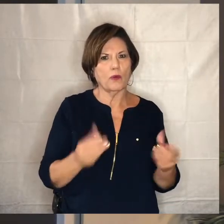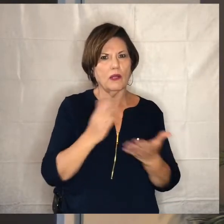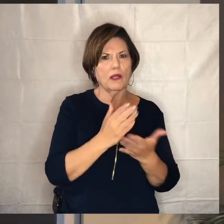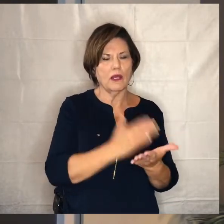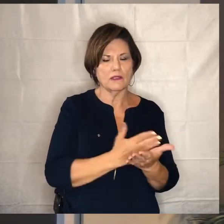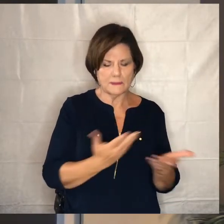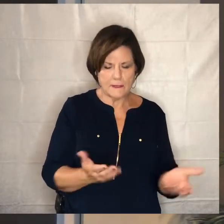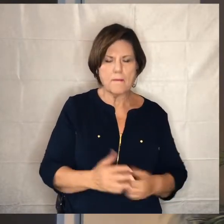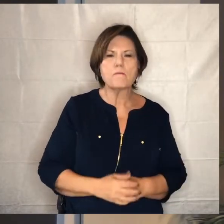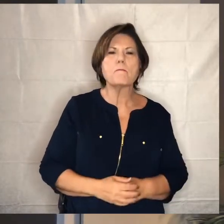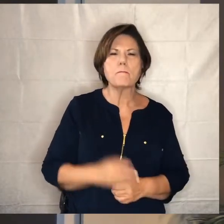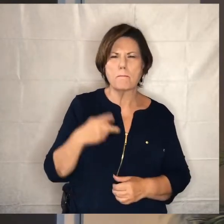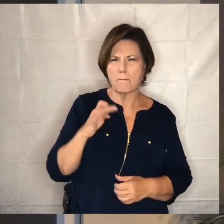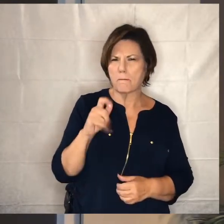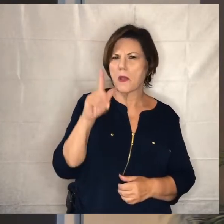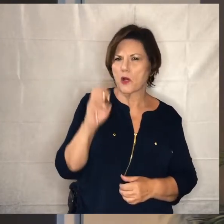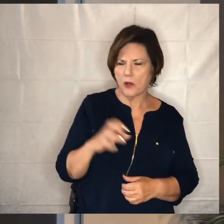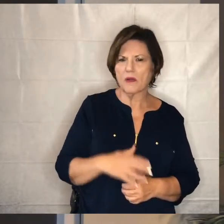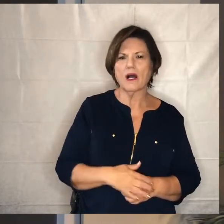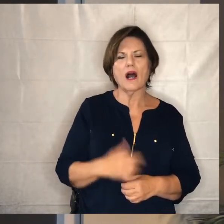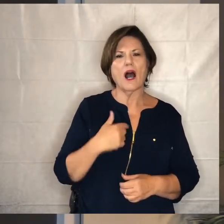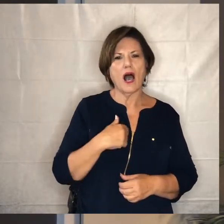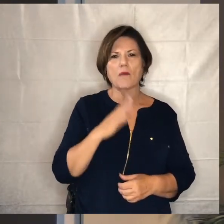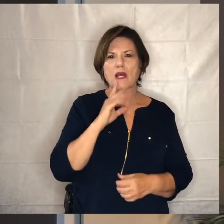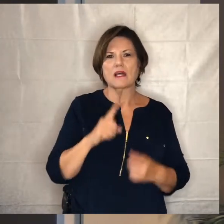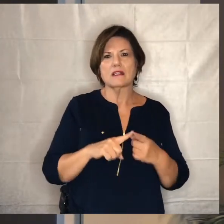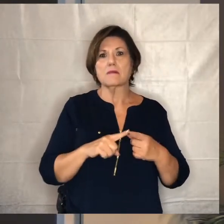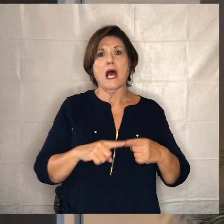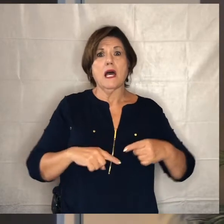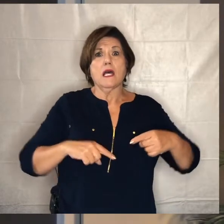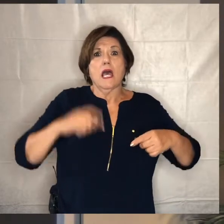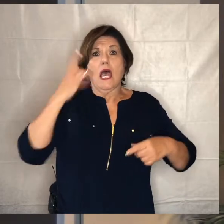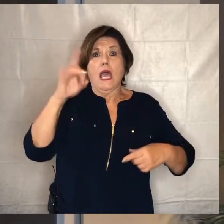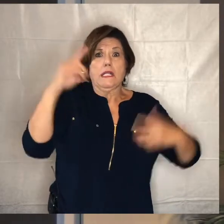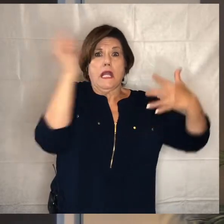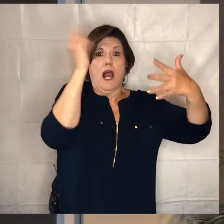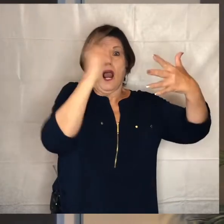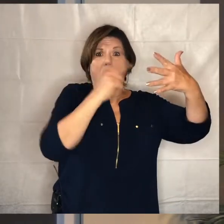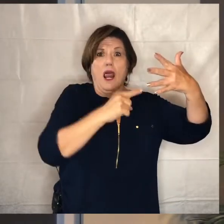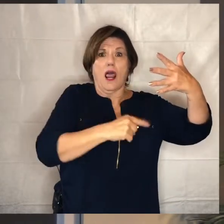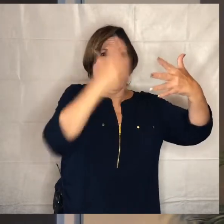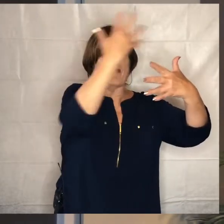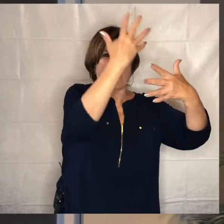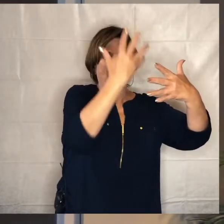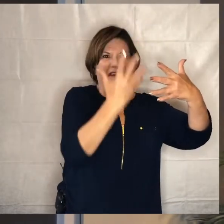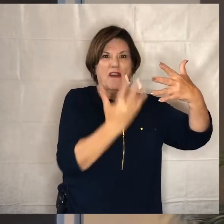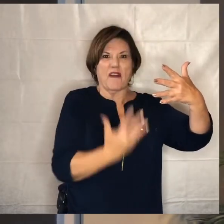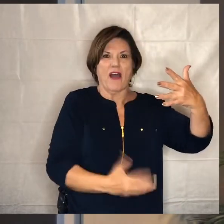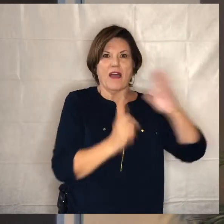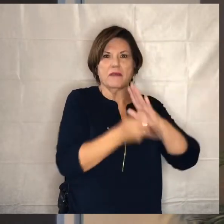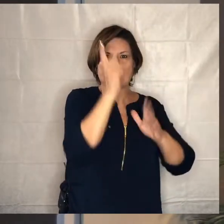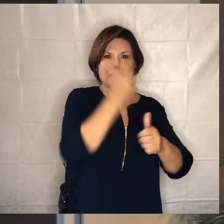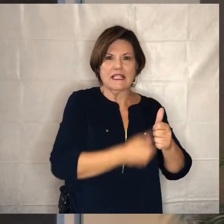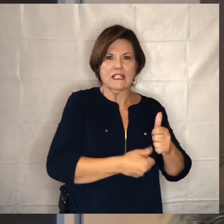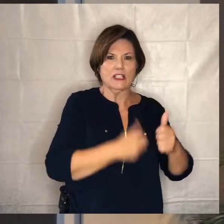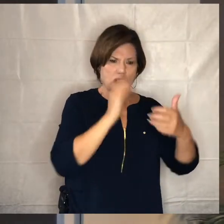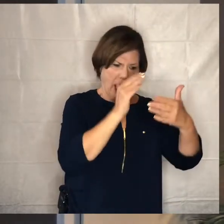go through each of those 18 interpretations about five minutes each and then we'll see which one actually works out best for us